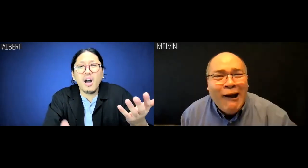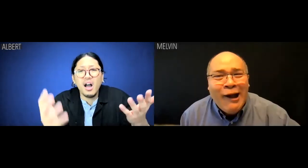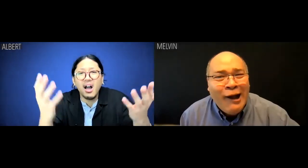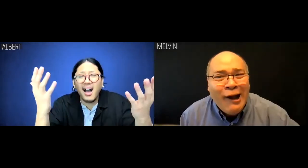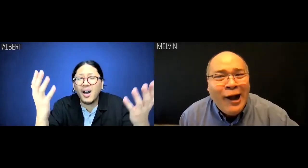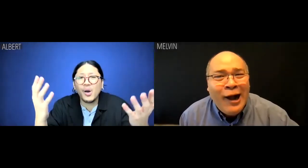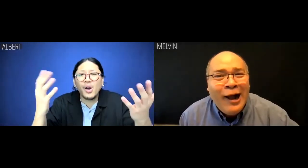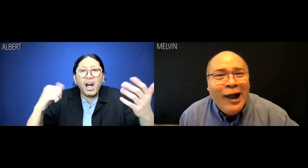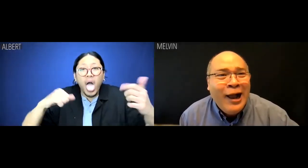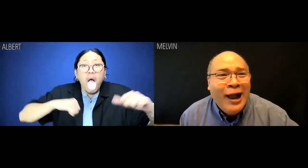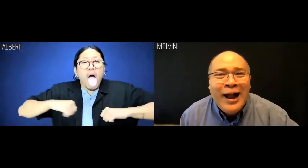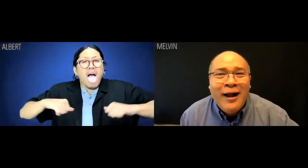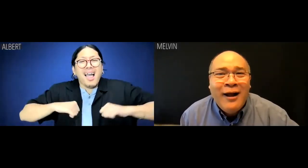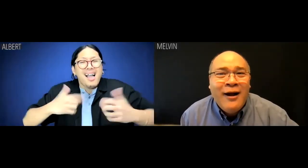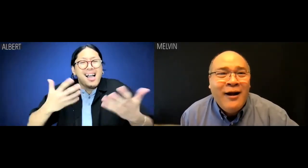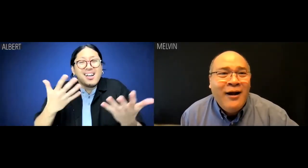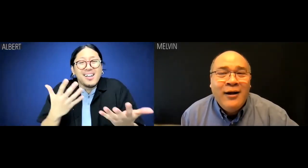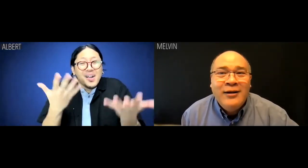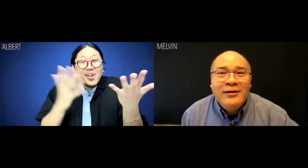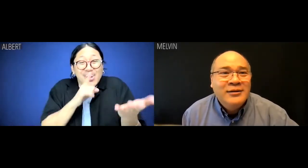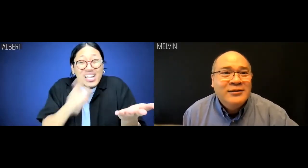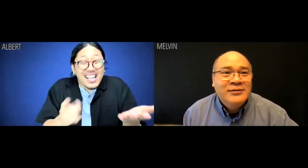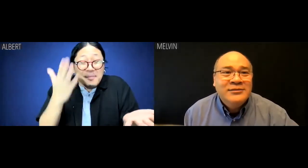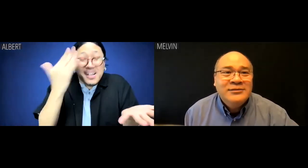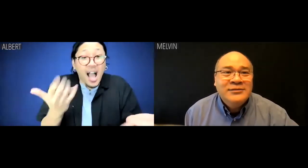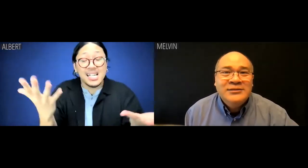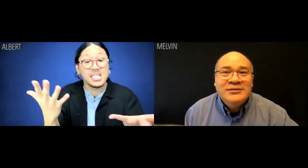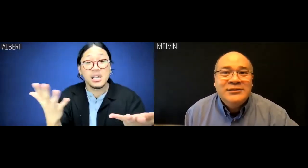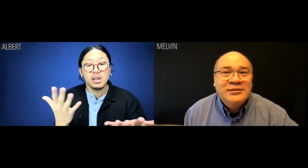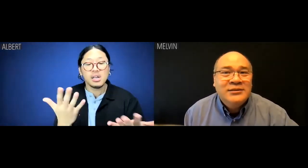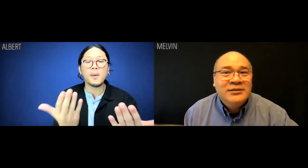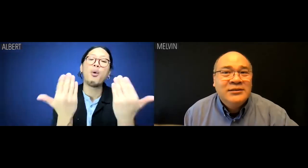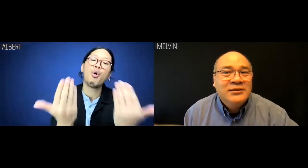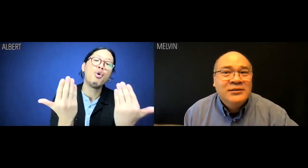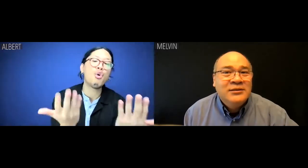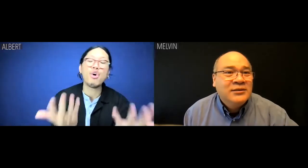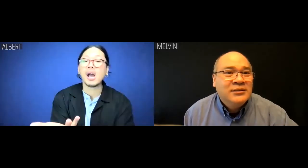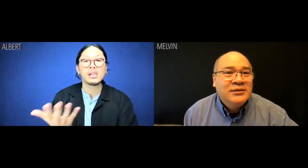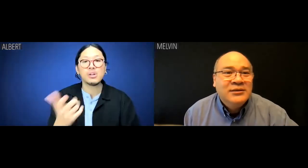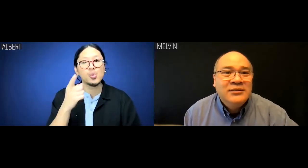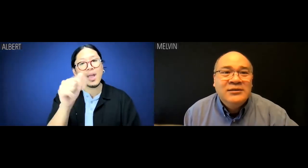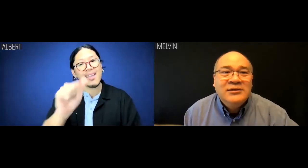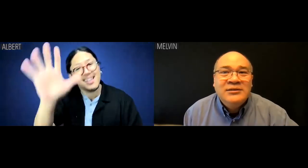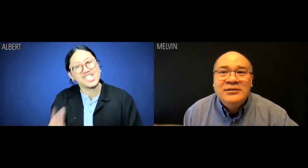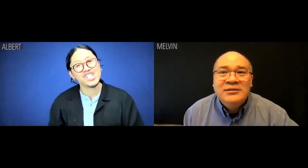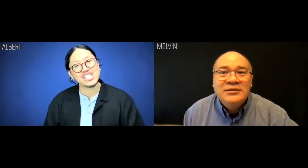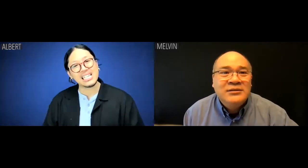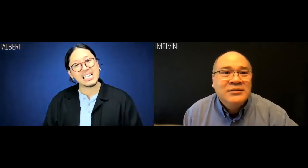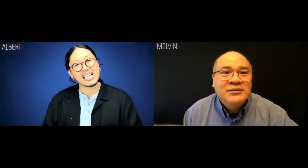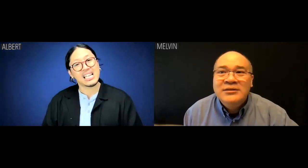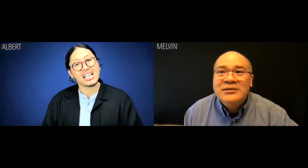Albert: Because! Like ... come on, man. You're Asian.